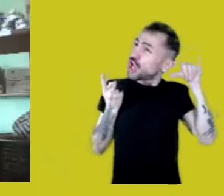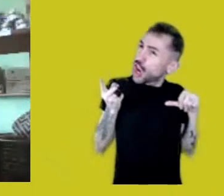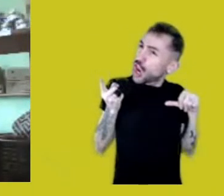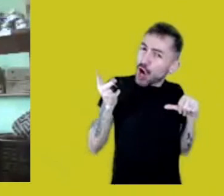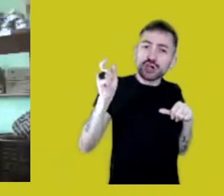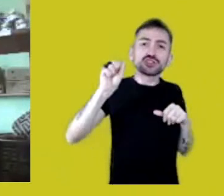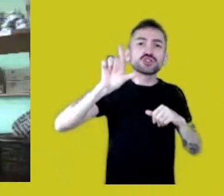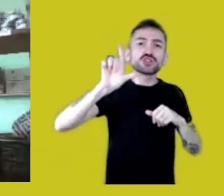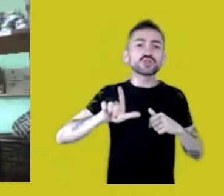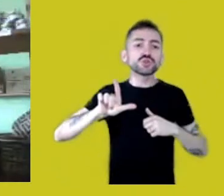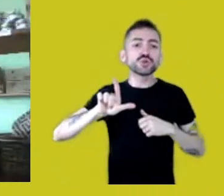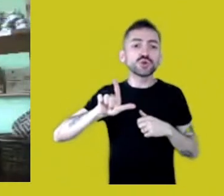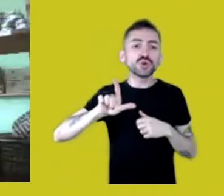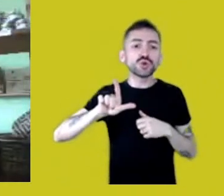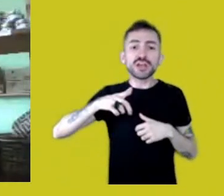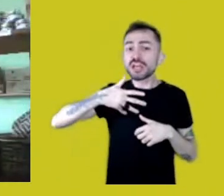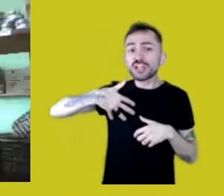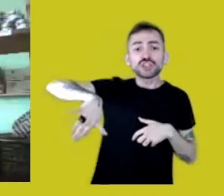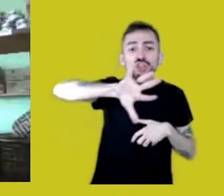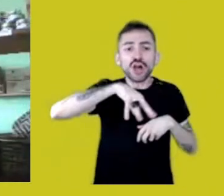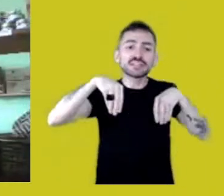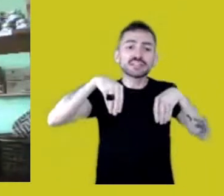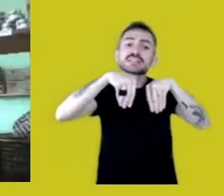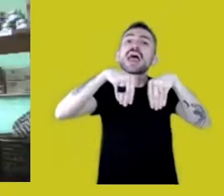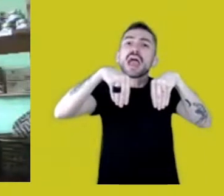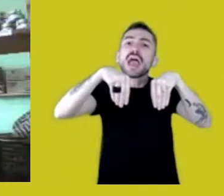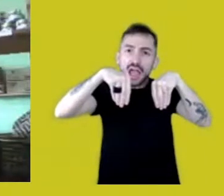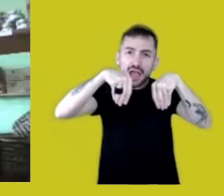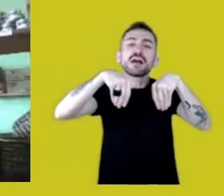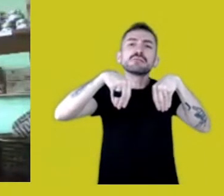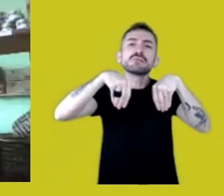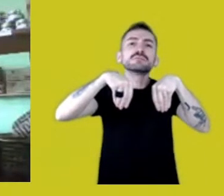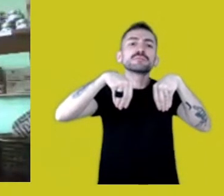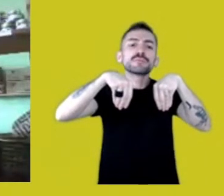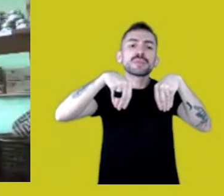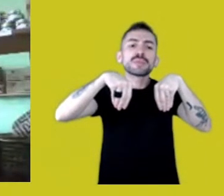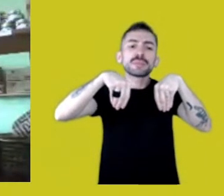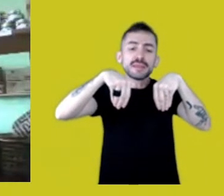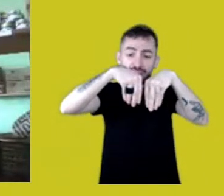and our lands are diminute,